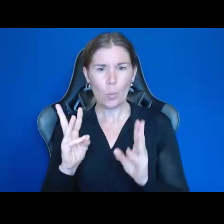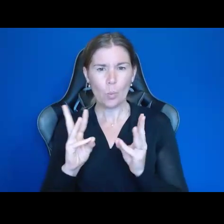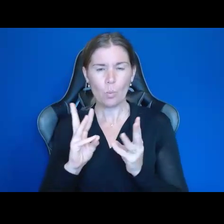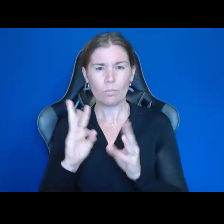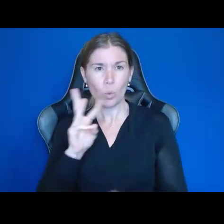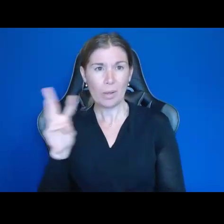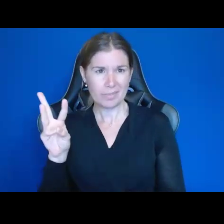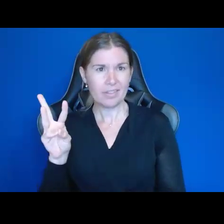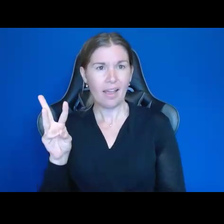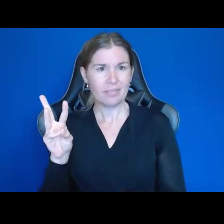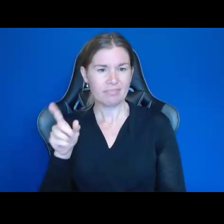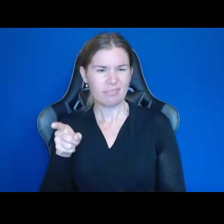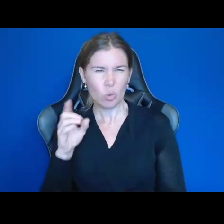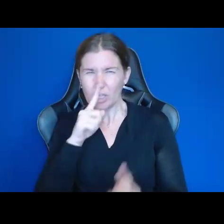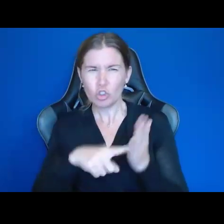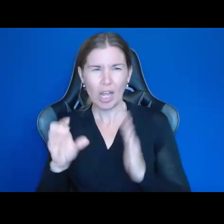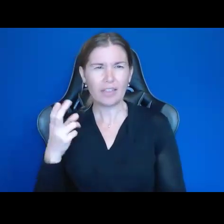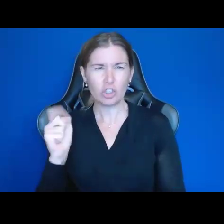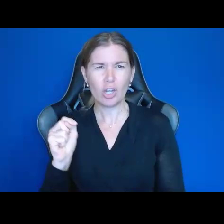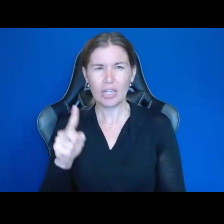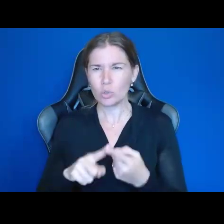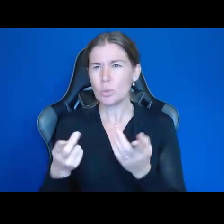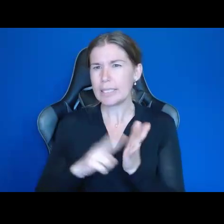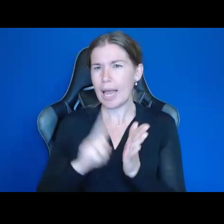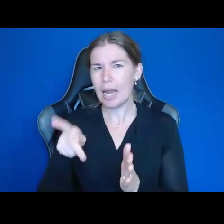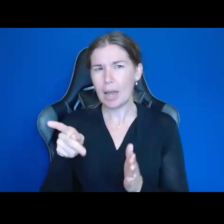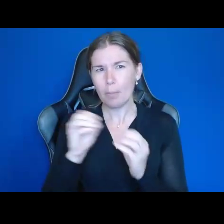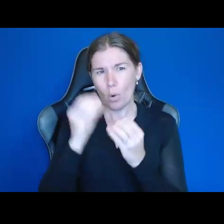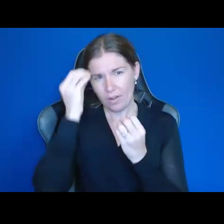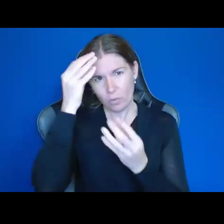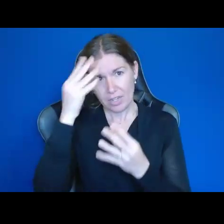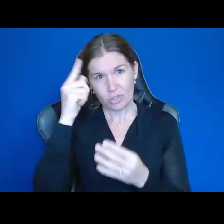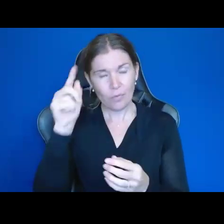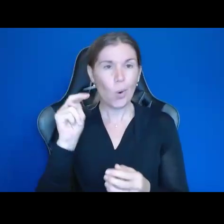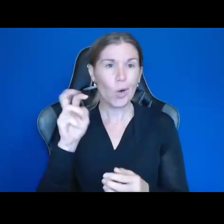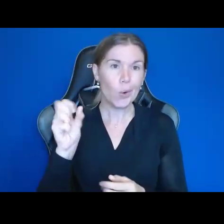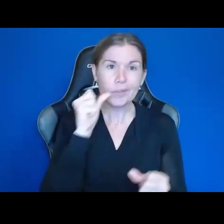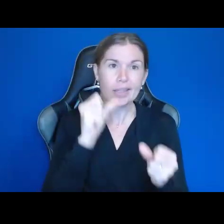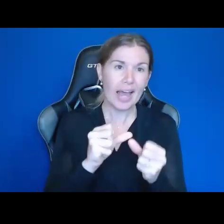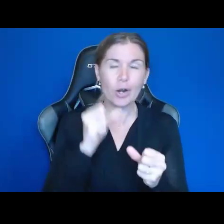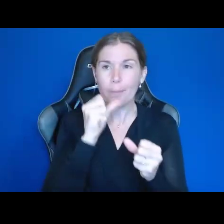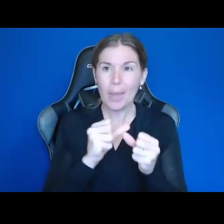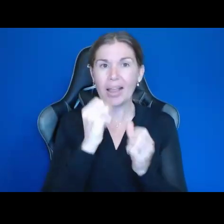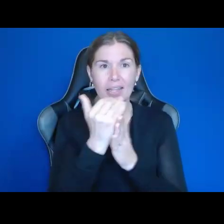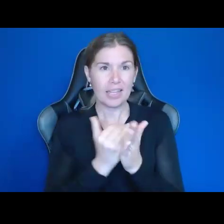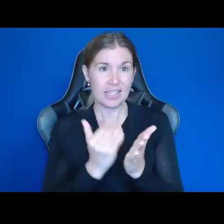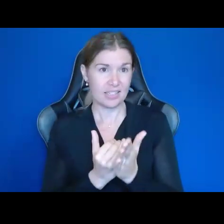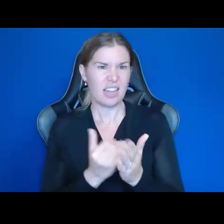That's how you can sign up, too, for our newsletter, the mailing list link is directly there.